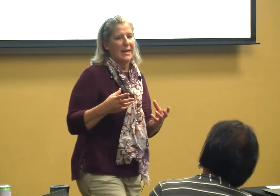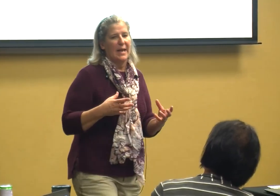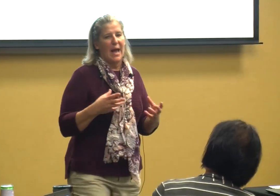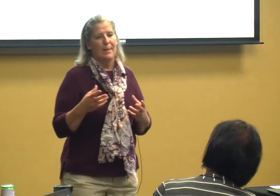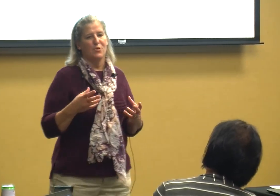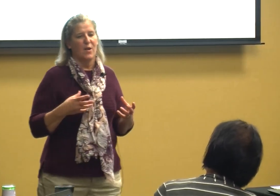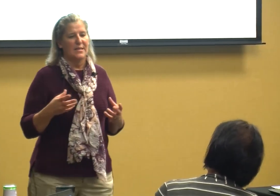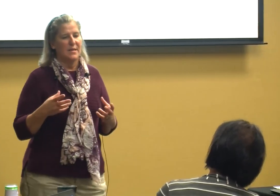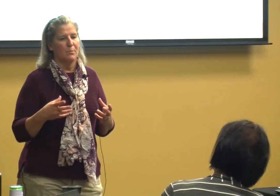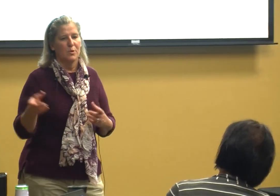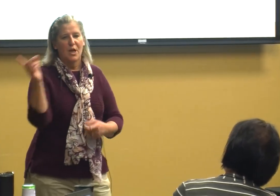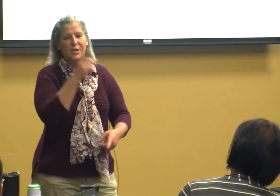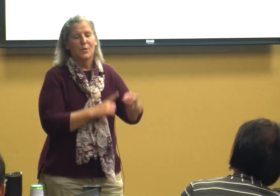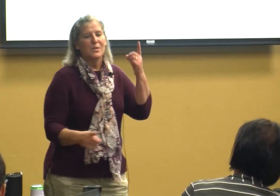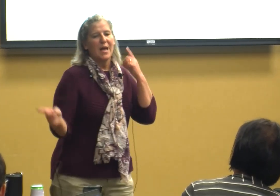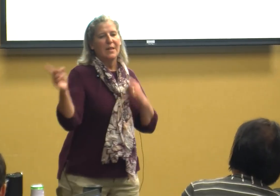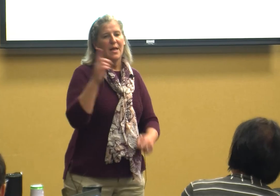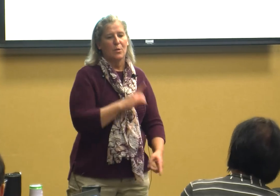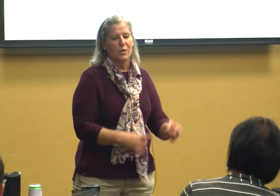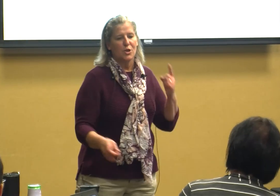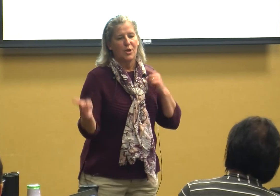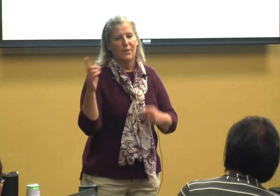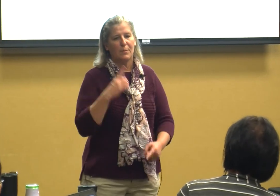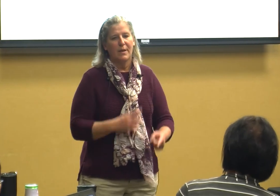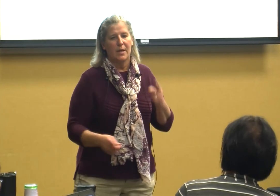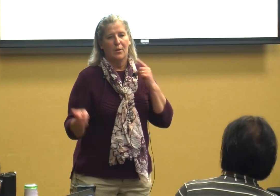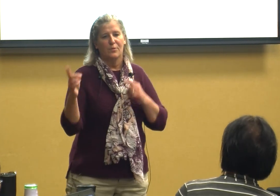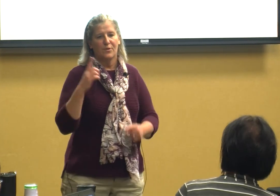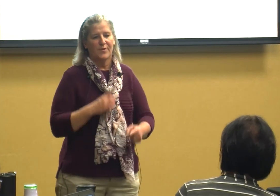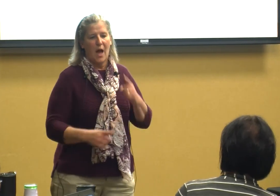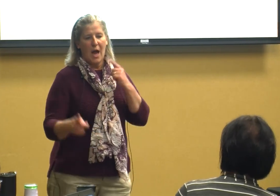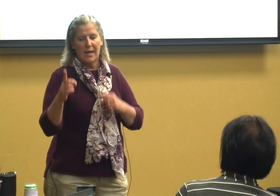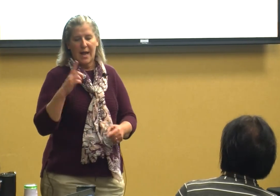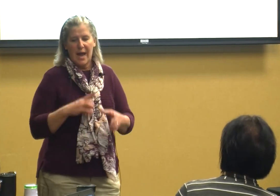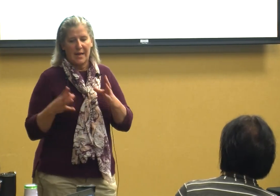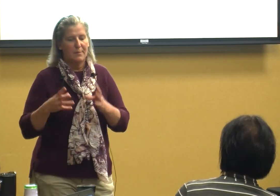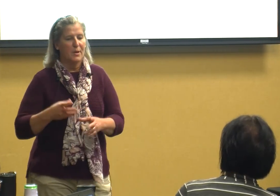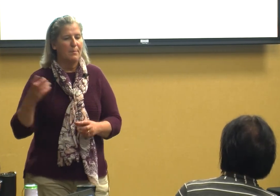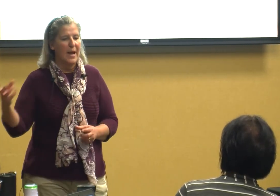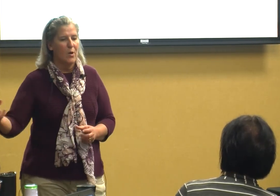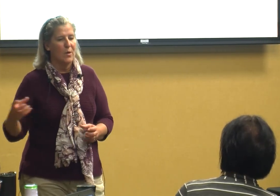abstract symbols so sign language could even be used sign and I'm going to pair it with